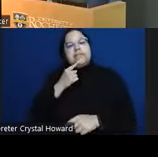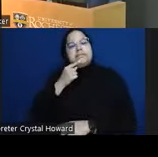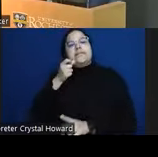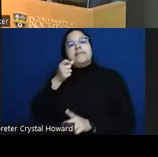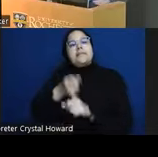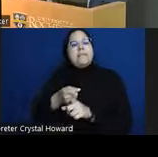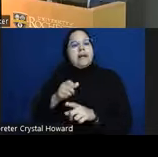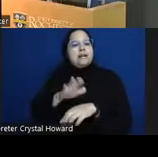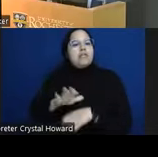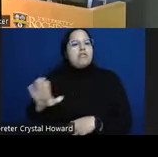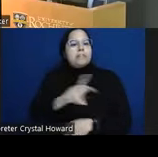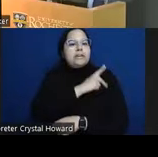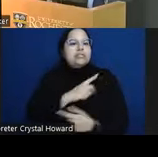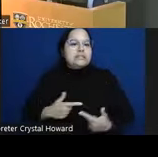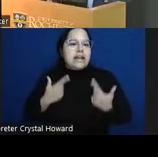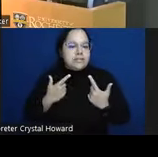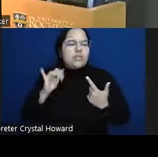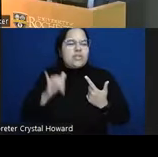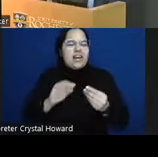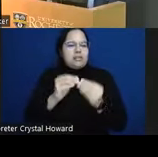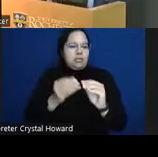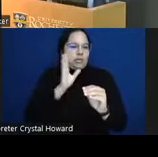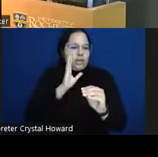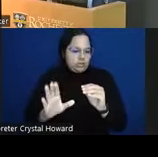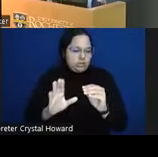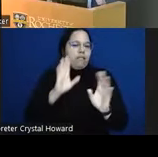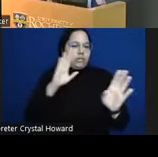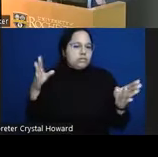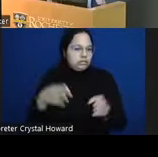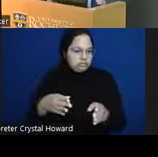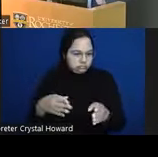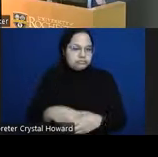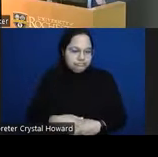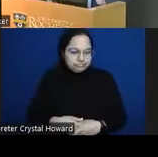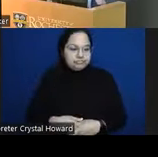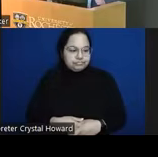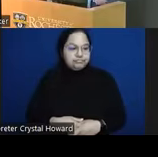is the number that we're going to focus on a lot today again it's just counting we take the total